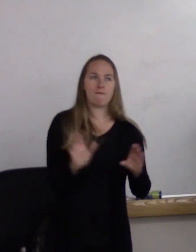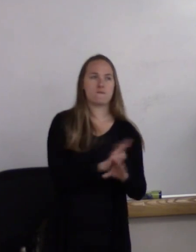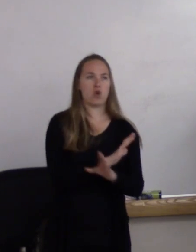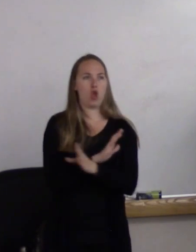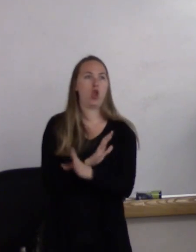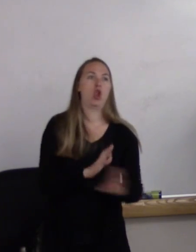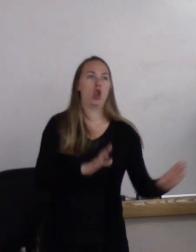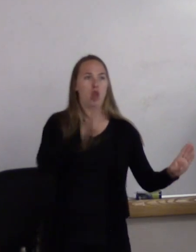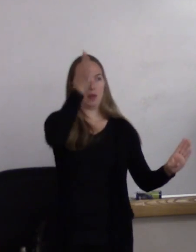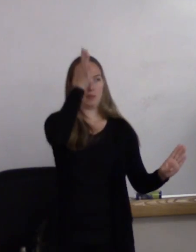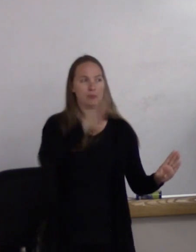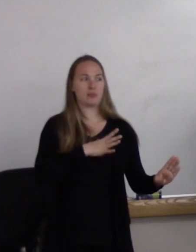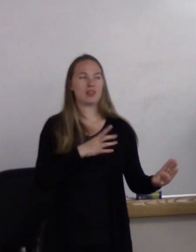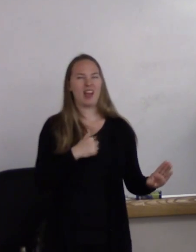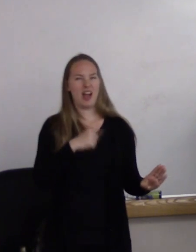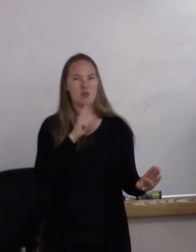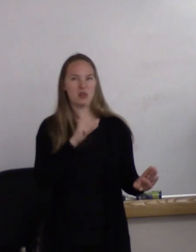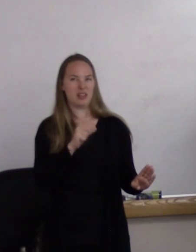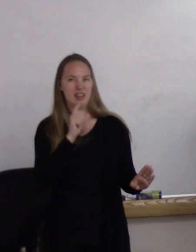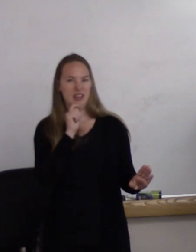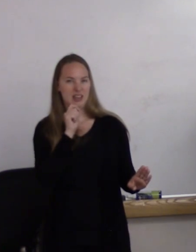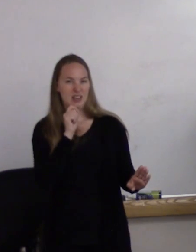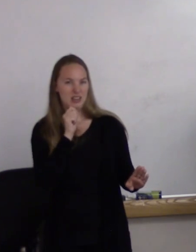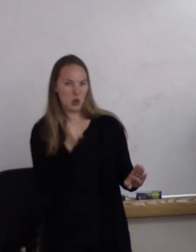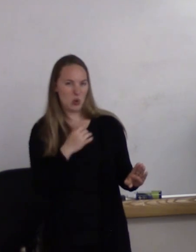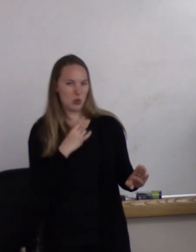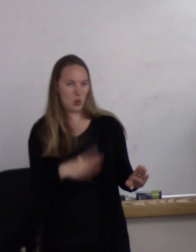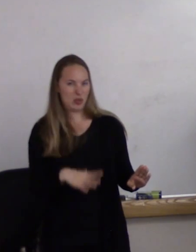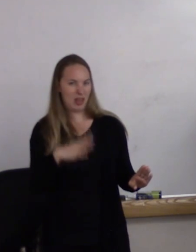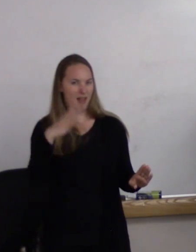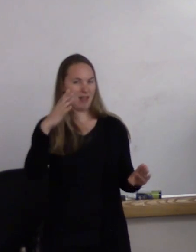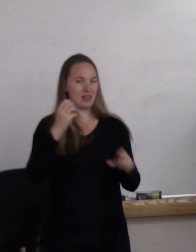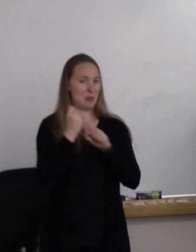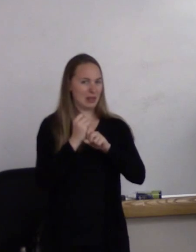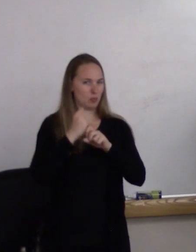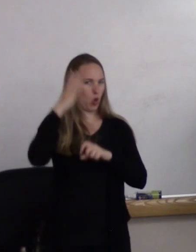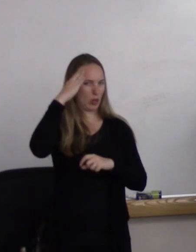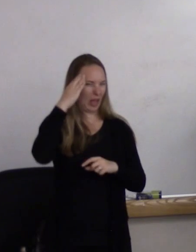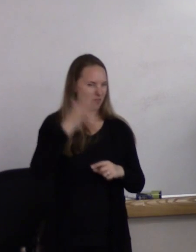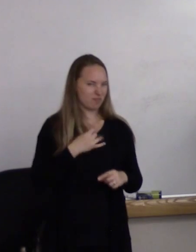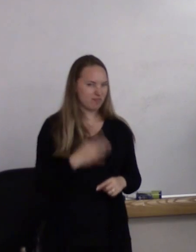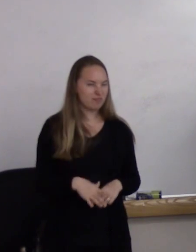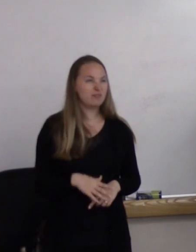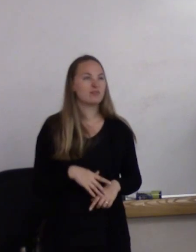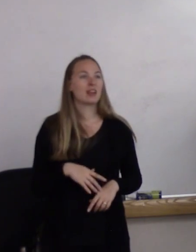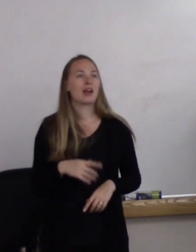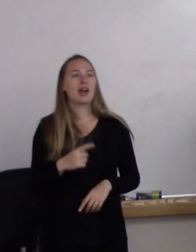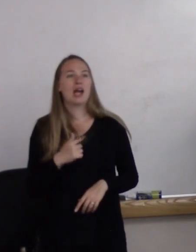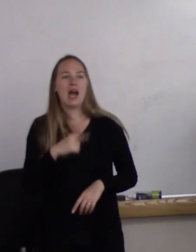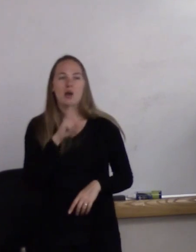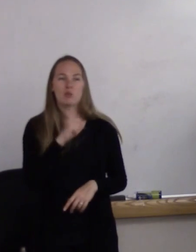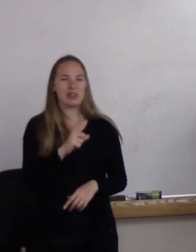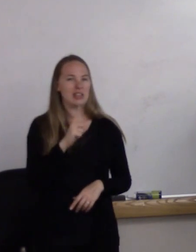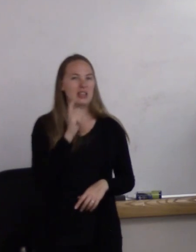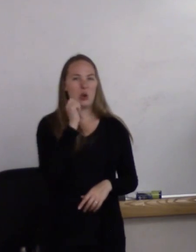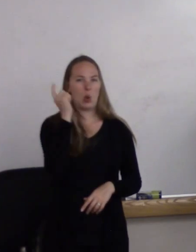I don't have a head for baseball caps, so I never wear baseball caps. I really don't look good in skirts,